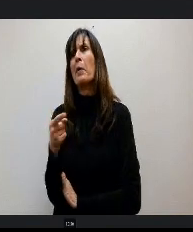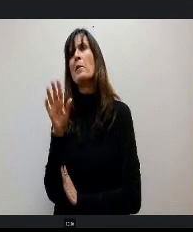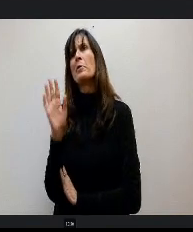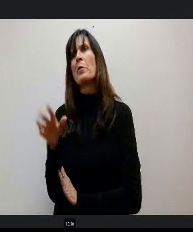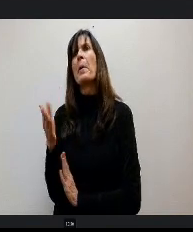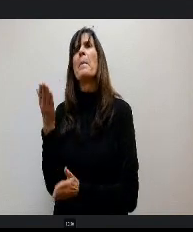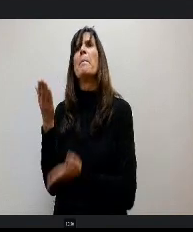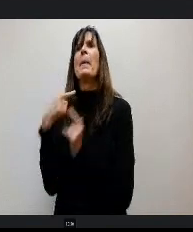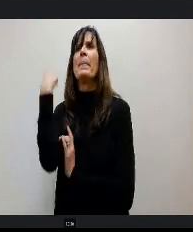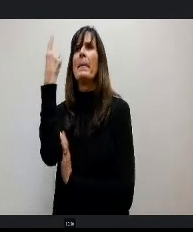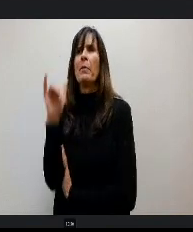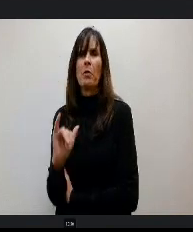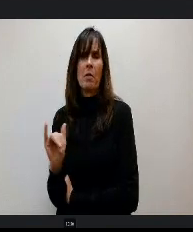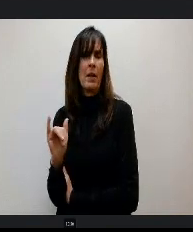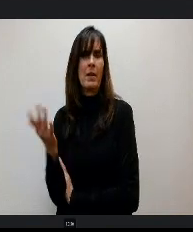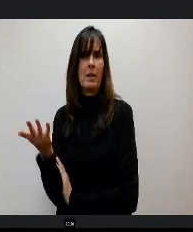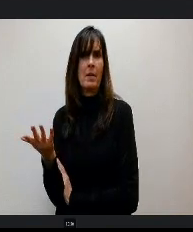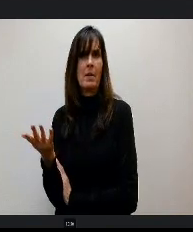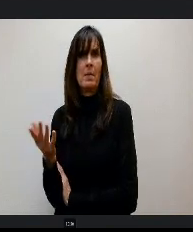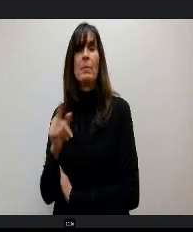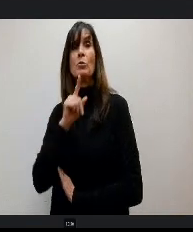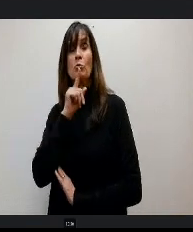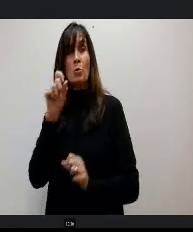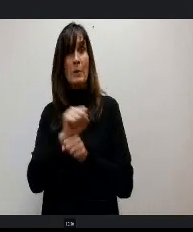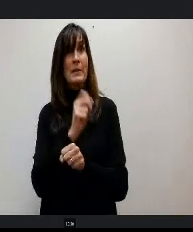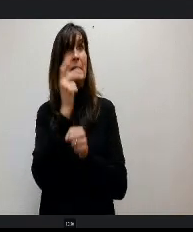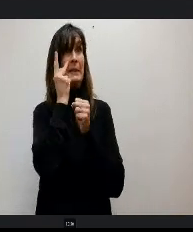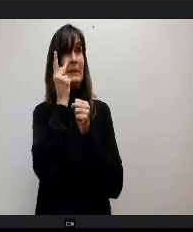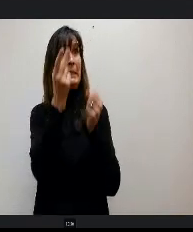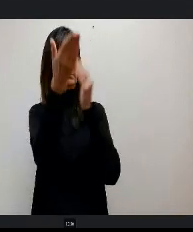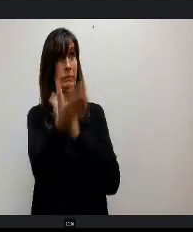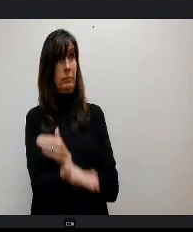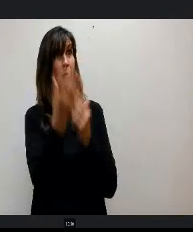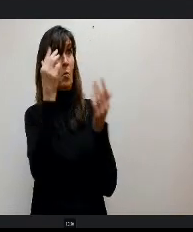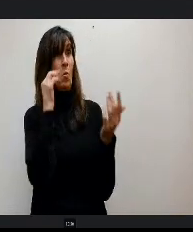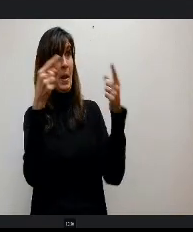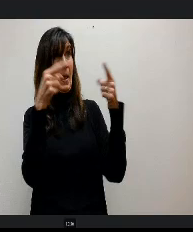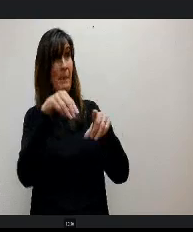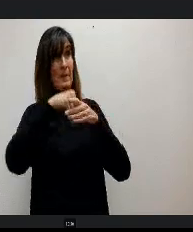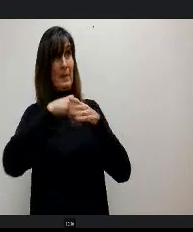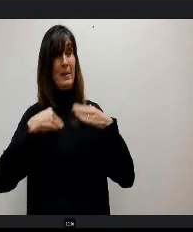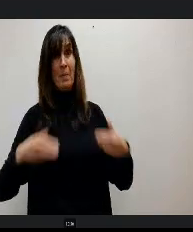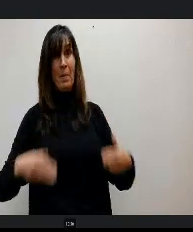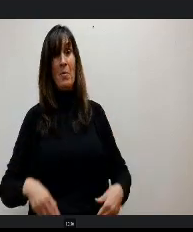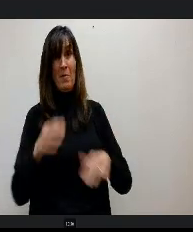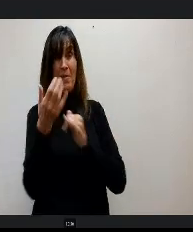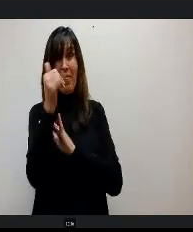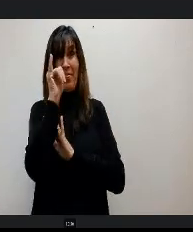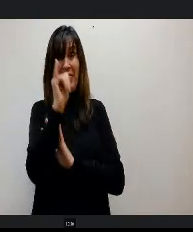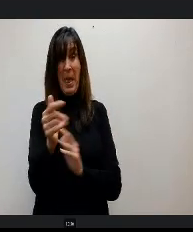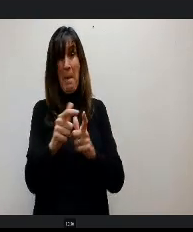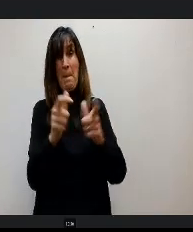like, but actually seeing the visual connection and what's going on in the body with that huge amount of detail was like.